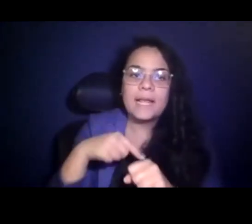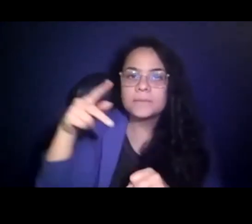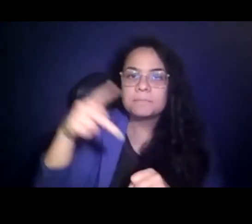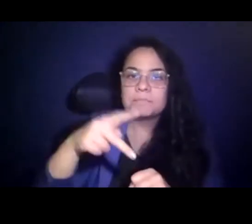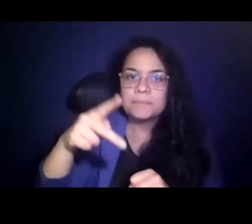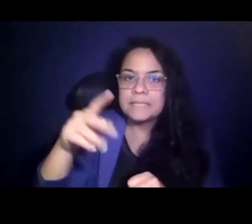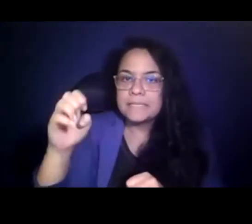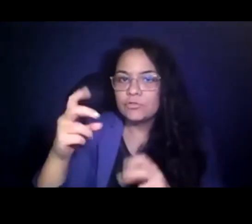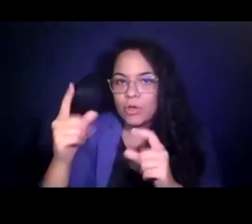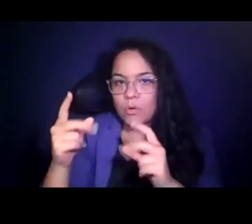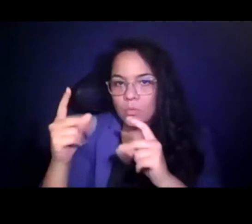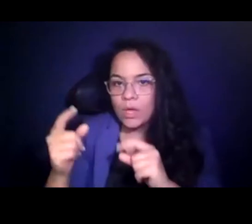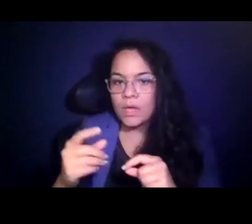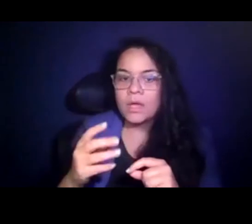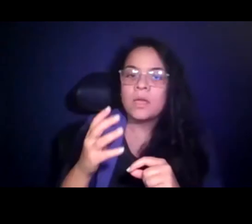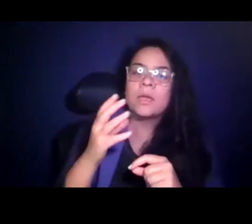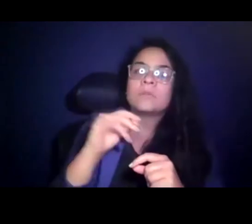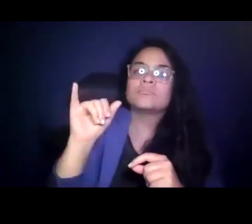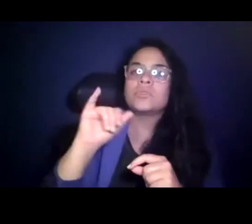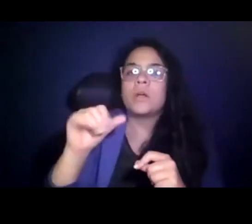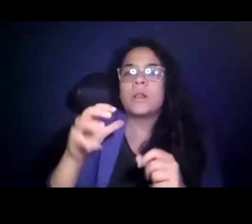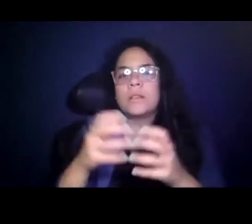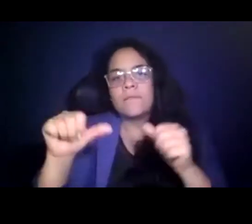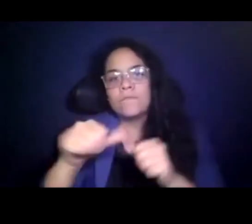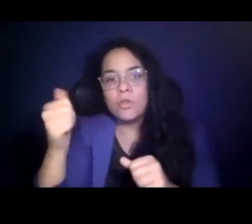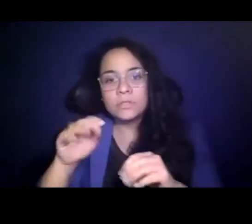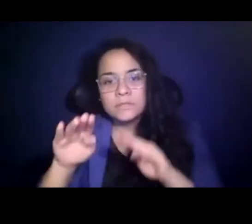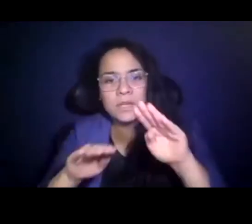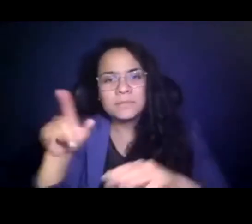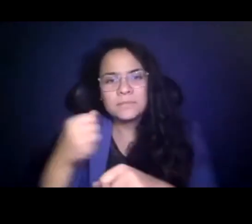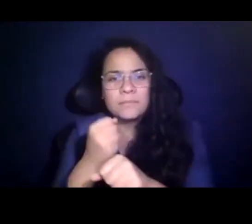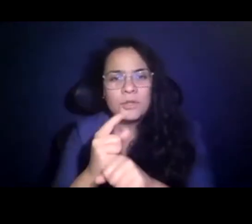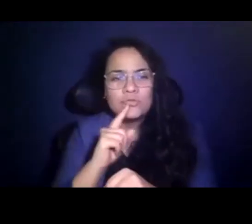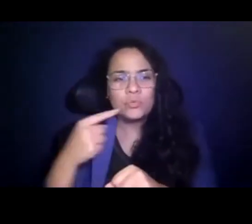15:20:58 the bat and a lot of the other steps he's taken to make sure we understand what's